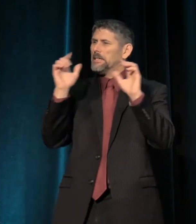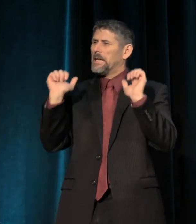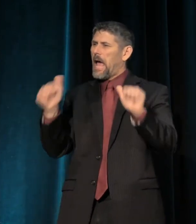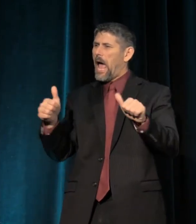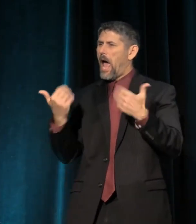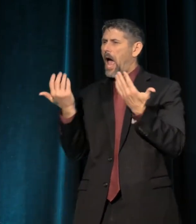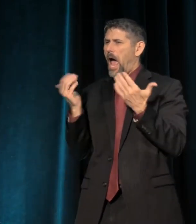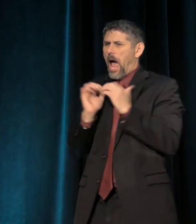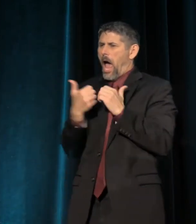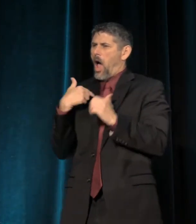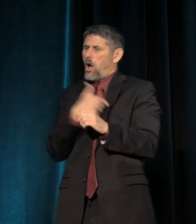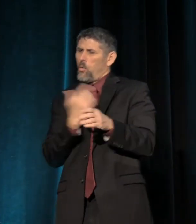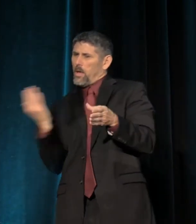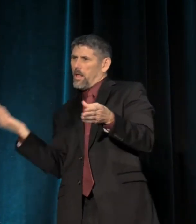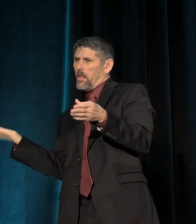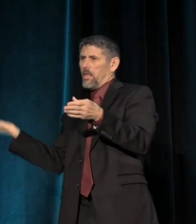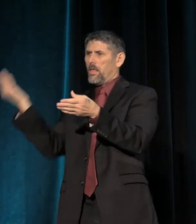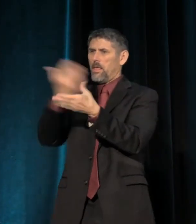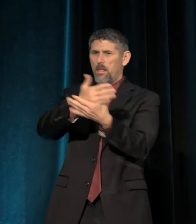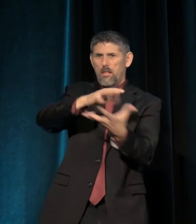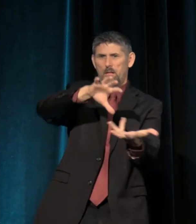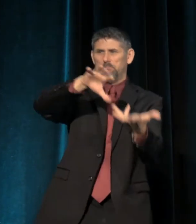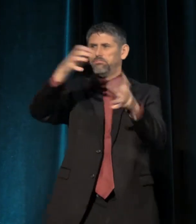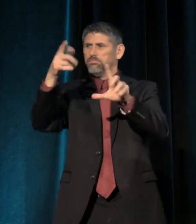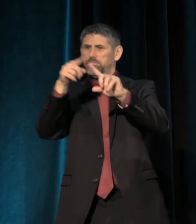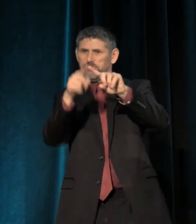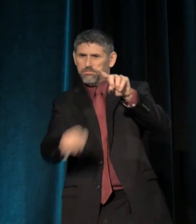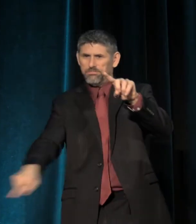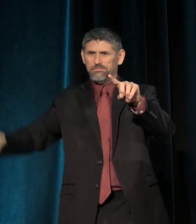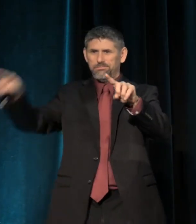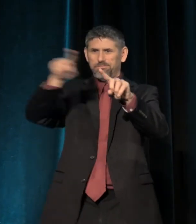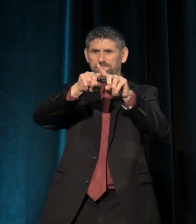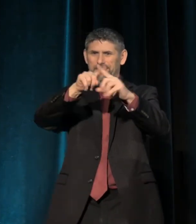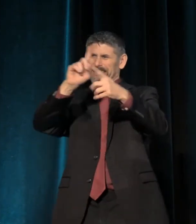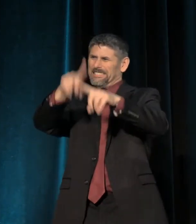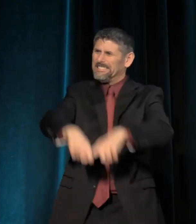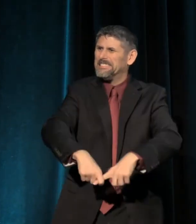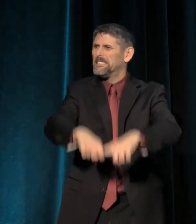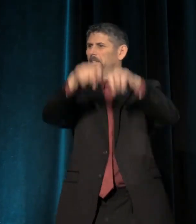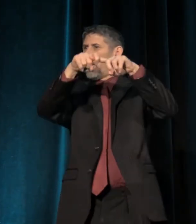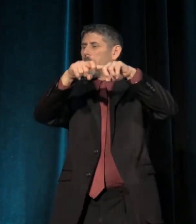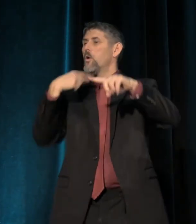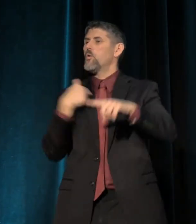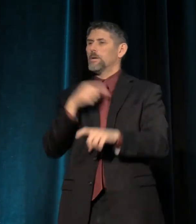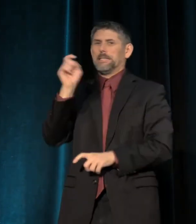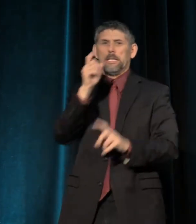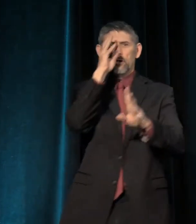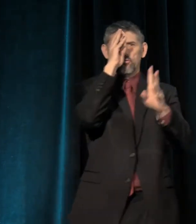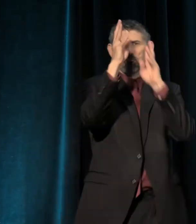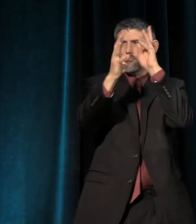How do we escape this death spiral, this cycle of crisis? And so we need creativity in this period.